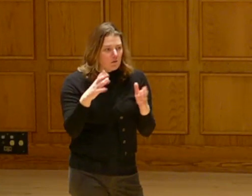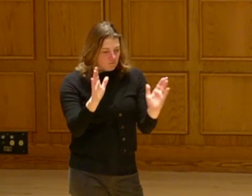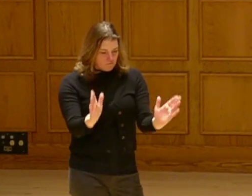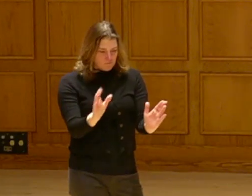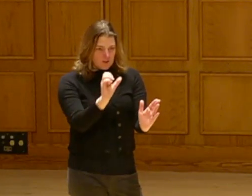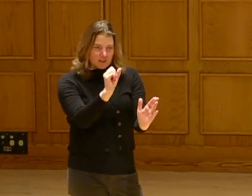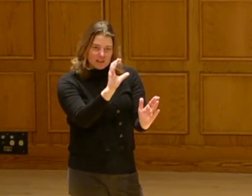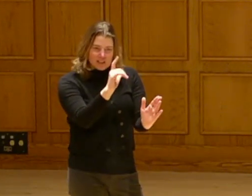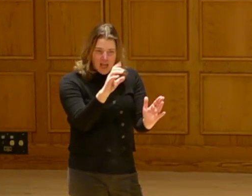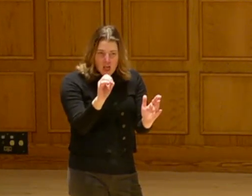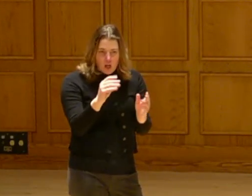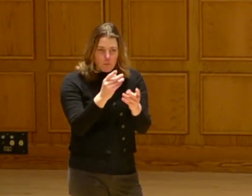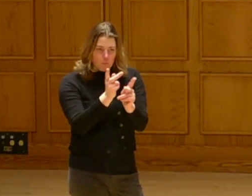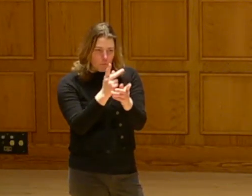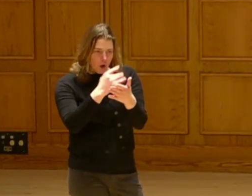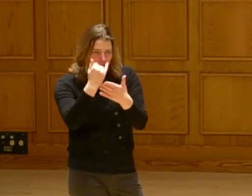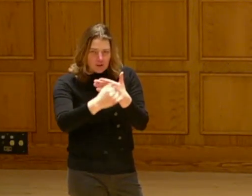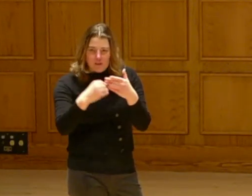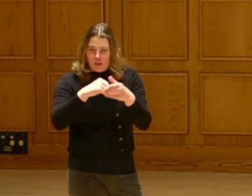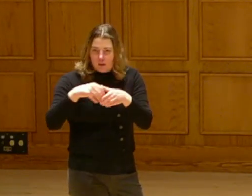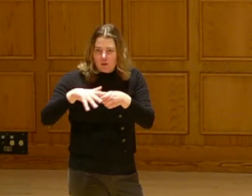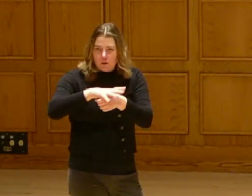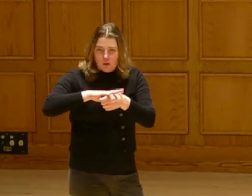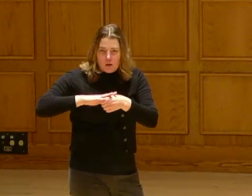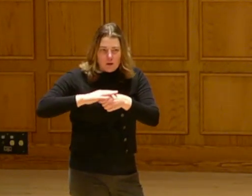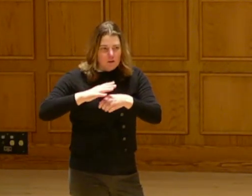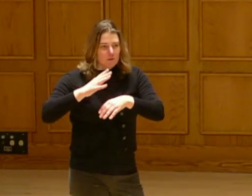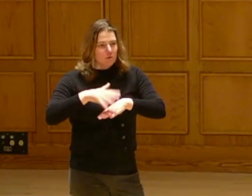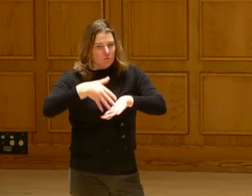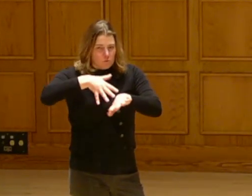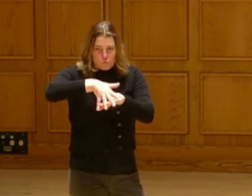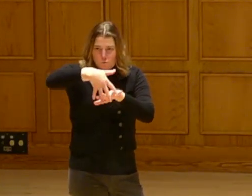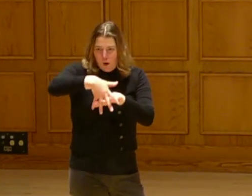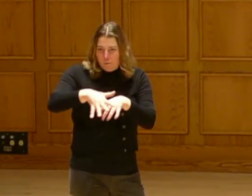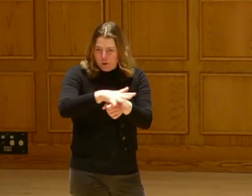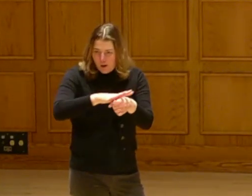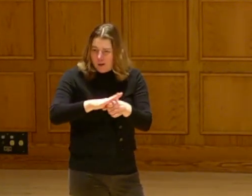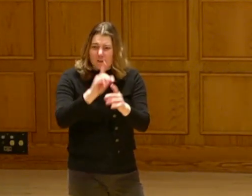utility scale projects in a tribal country; right? It is just incredible.